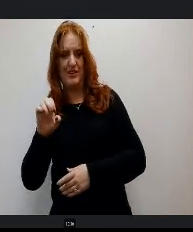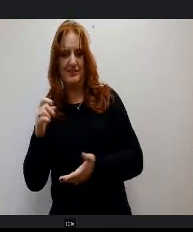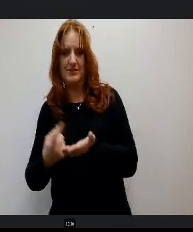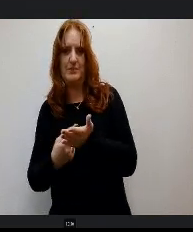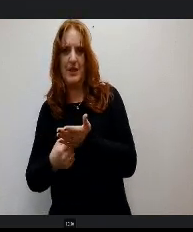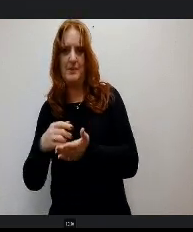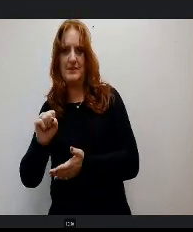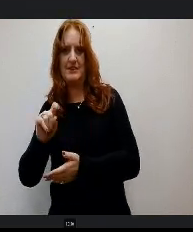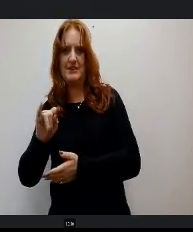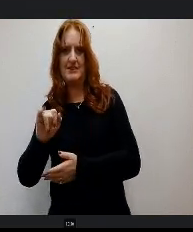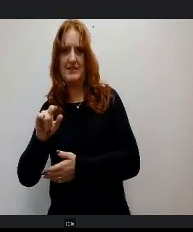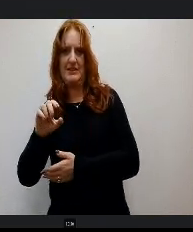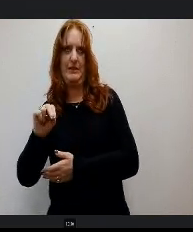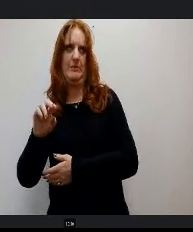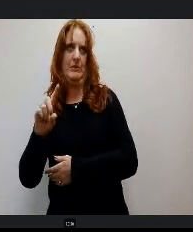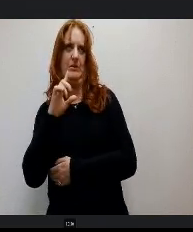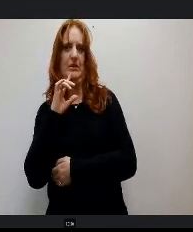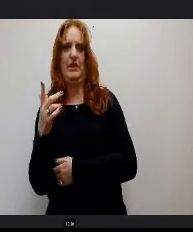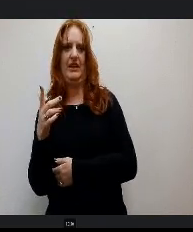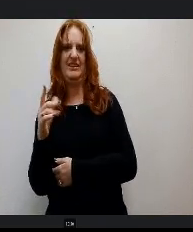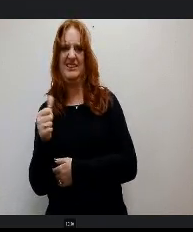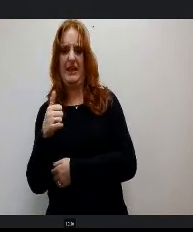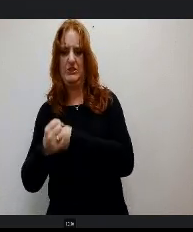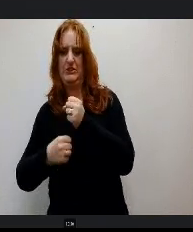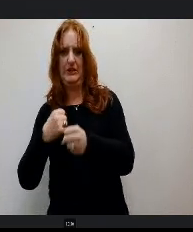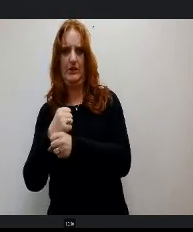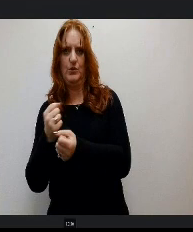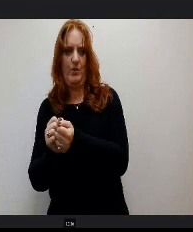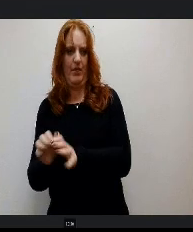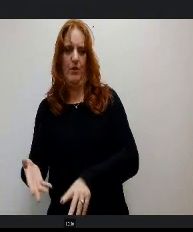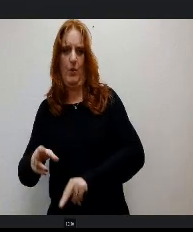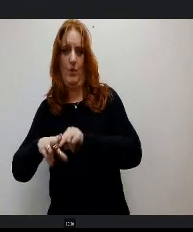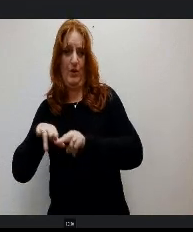plus years without going up. Actually when you look at summer school that